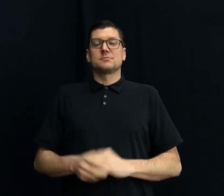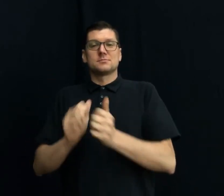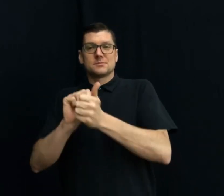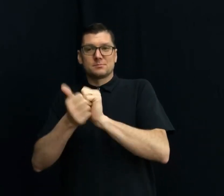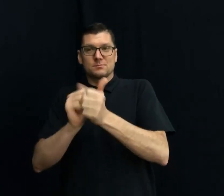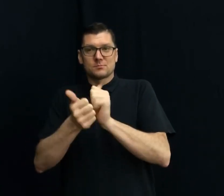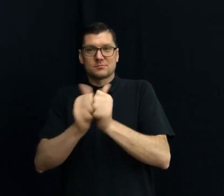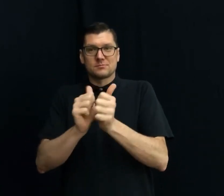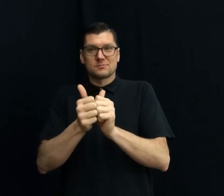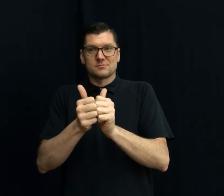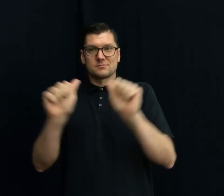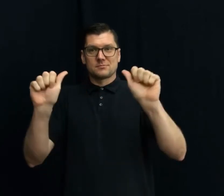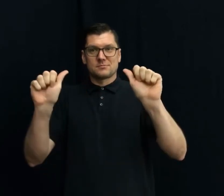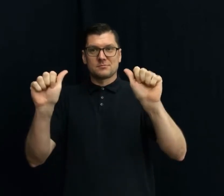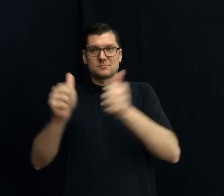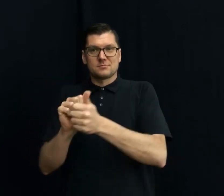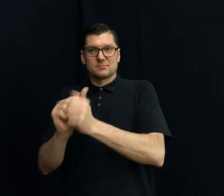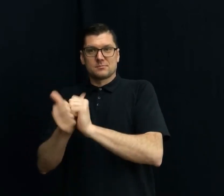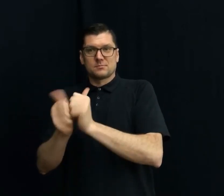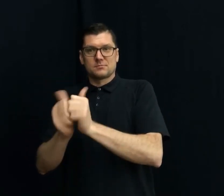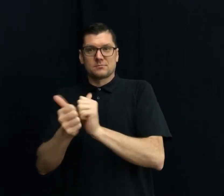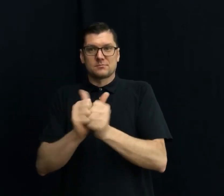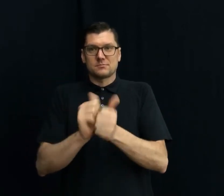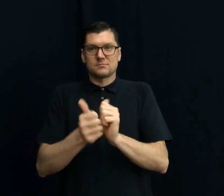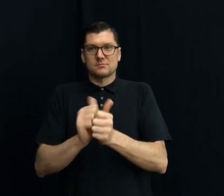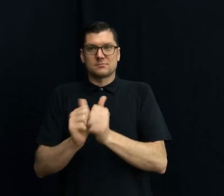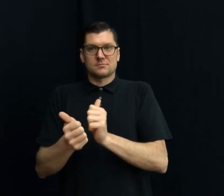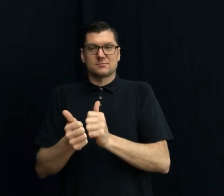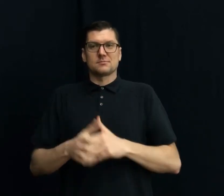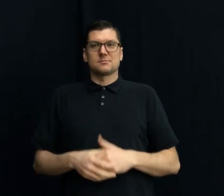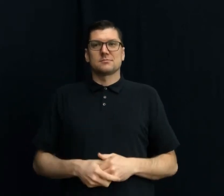SPORTS